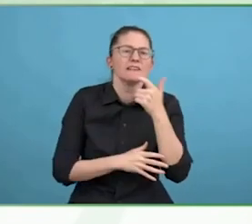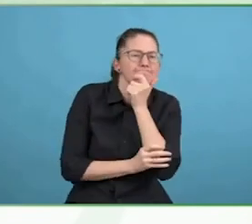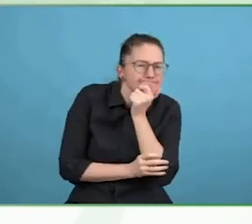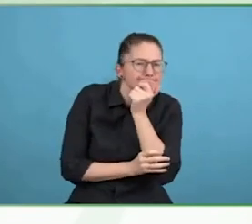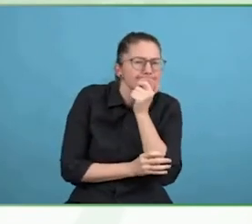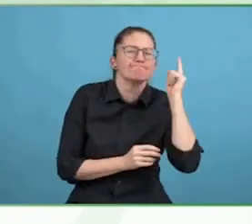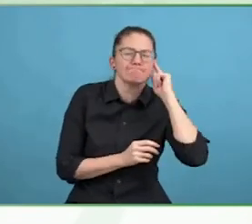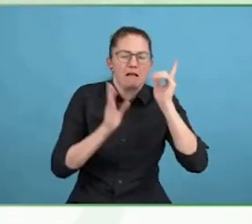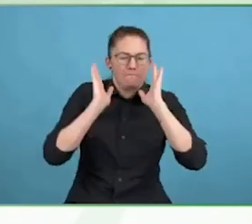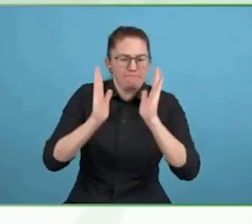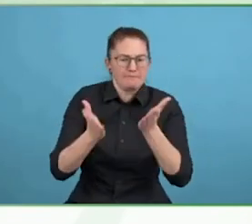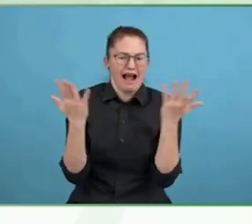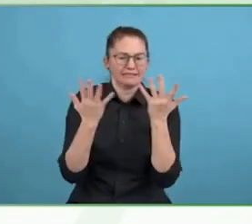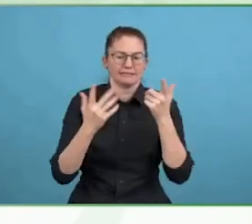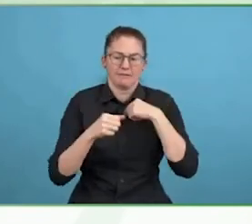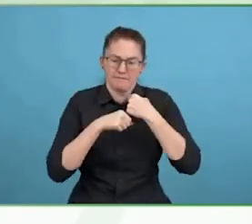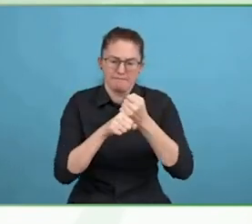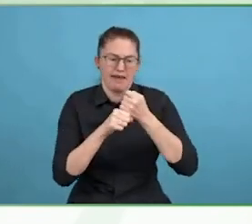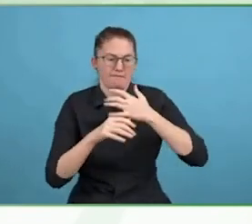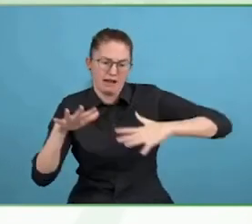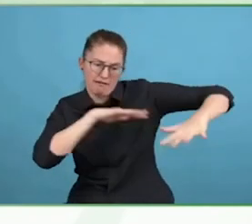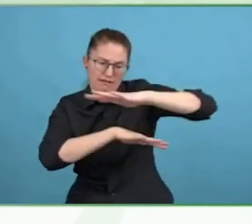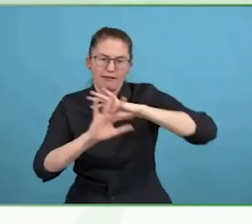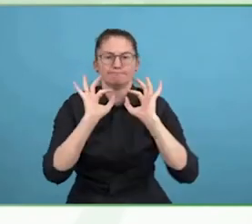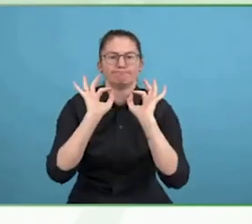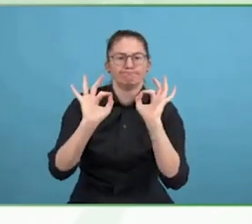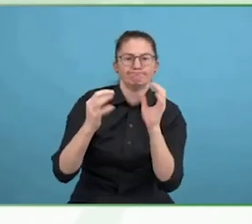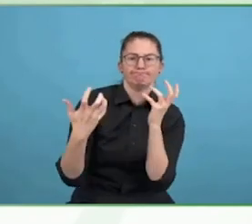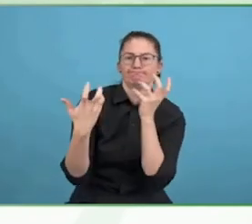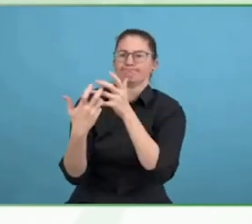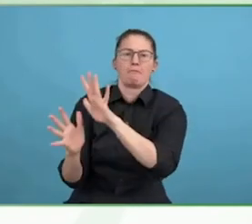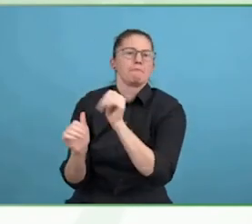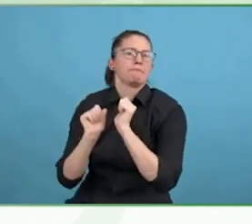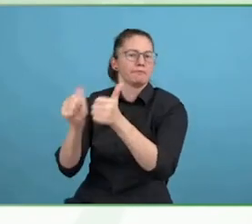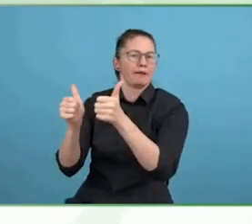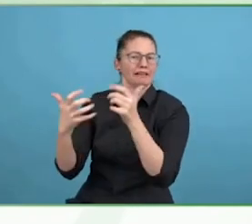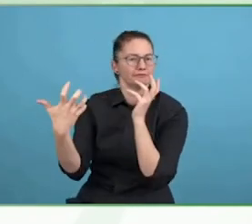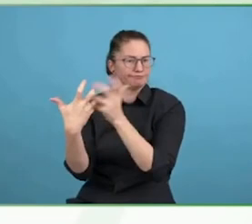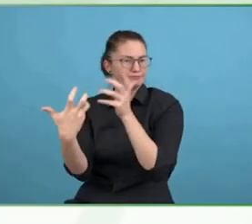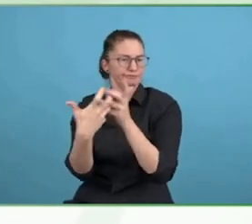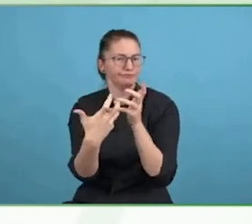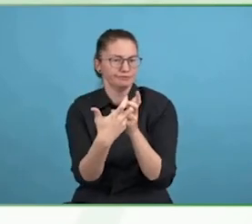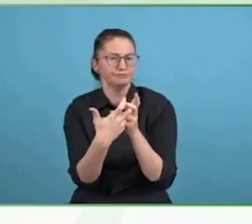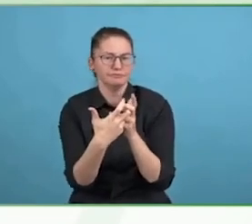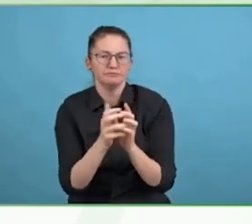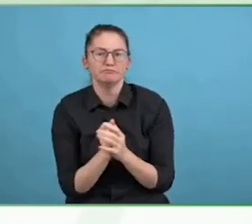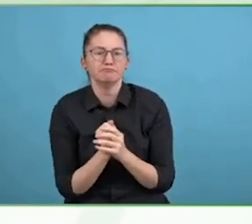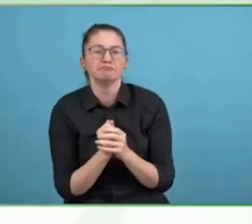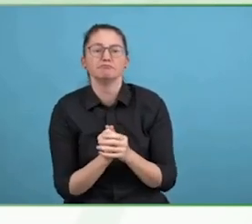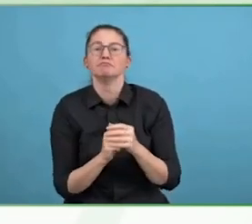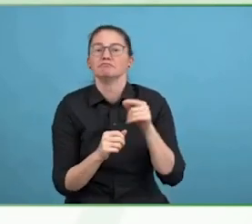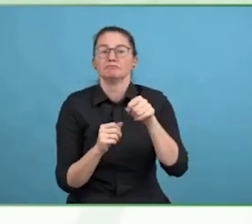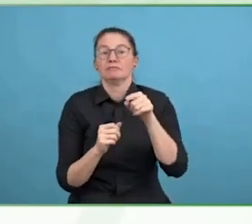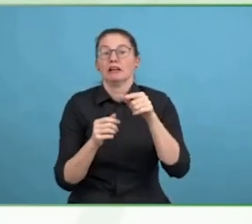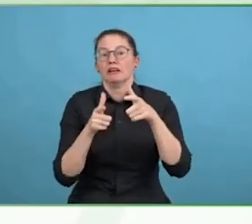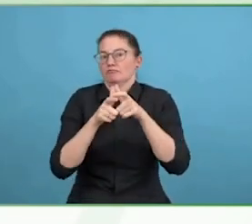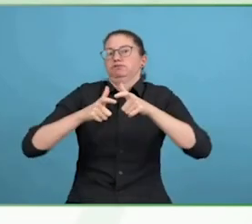higher revenue, double income for up to 30% higher margins, and that